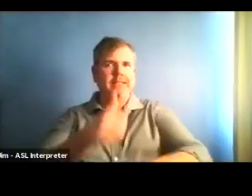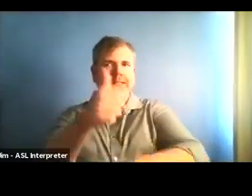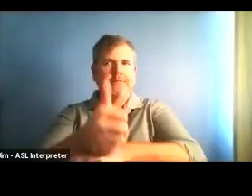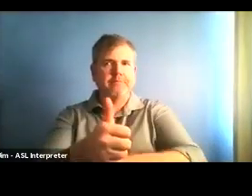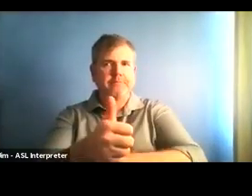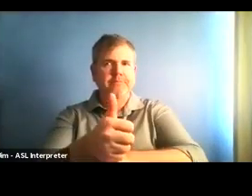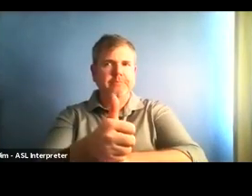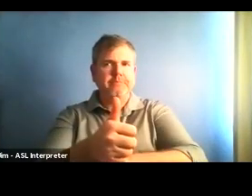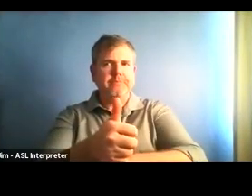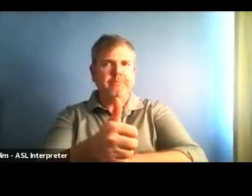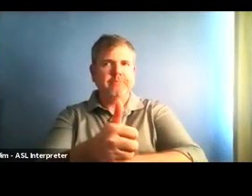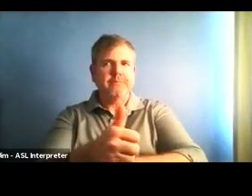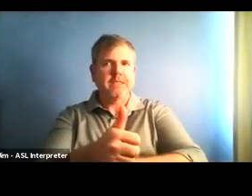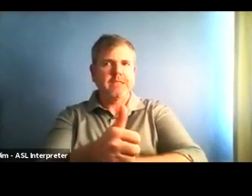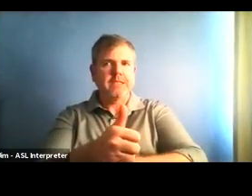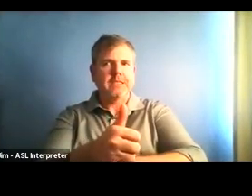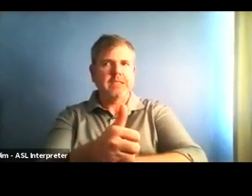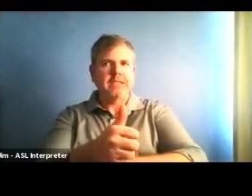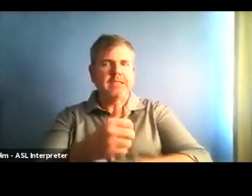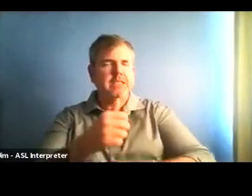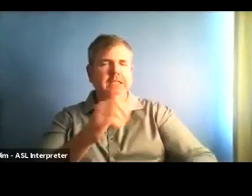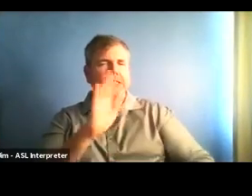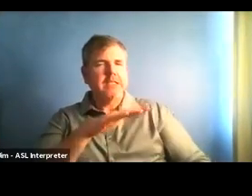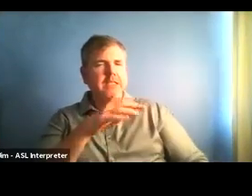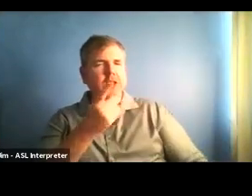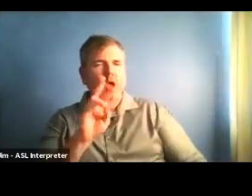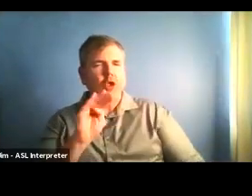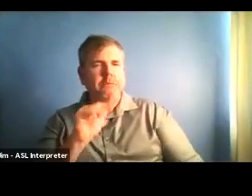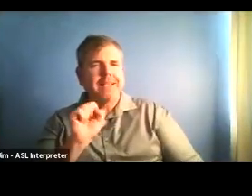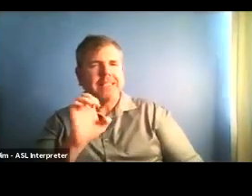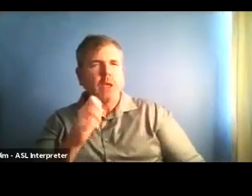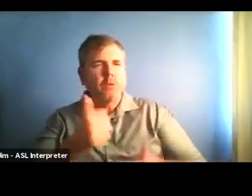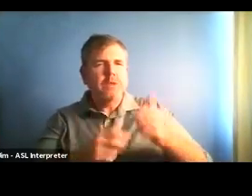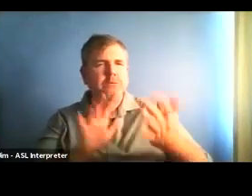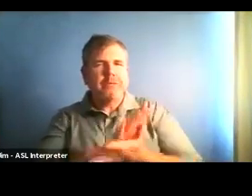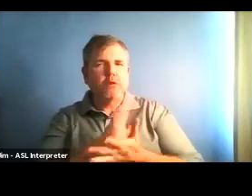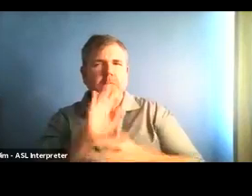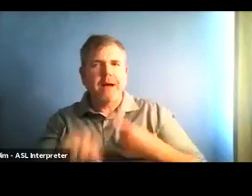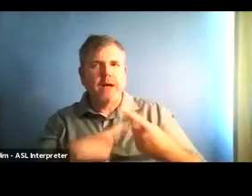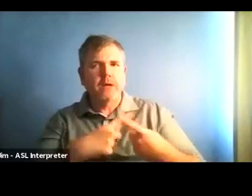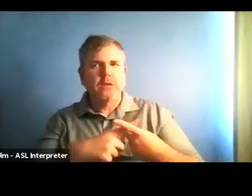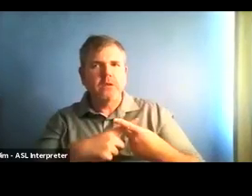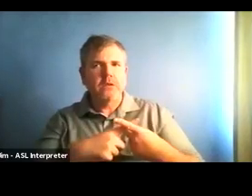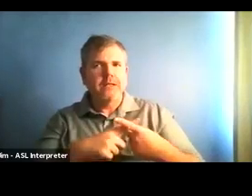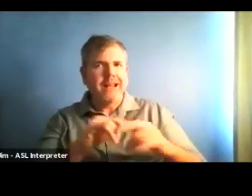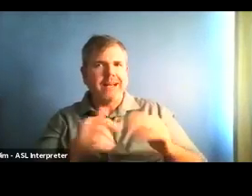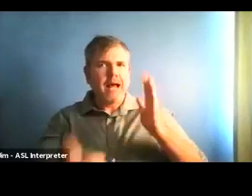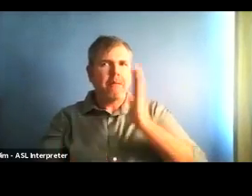Now, clearly, it is about the amended health order that came out today.